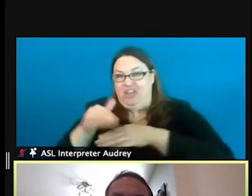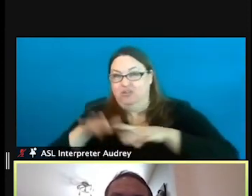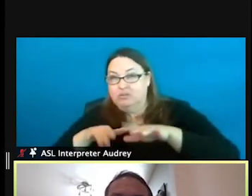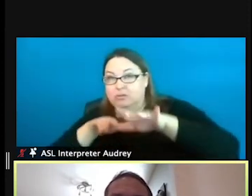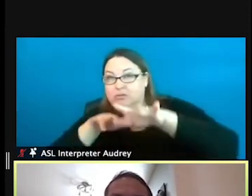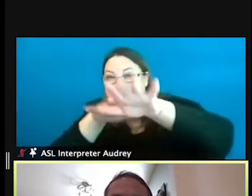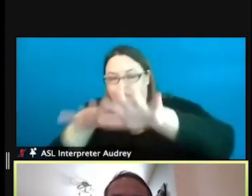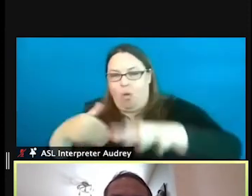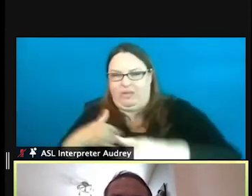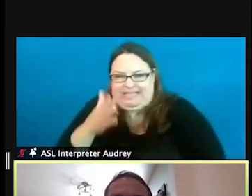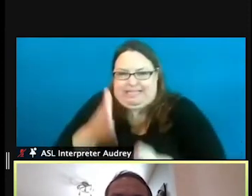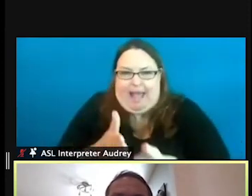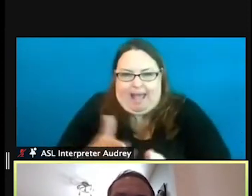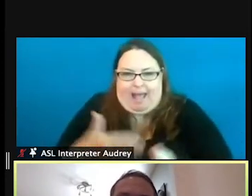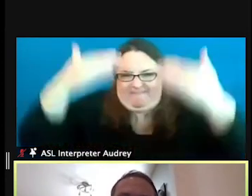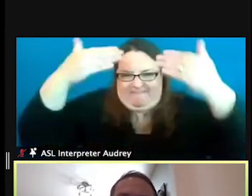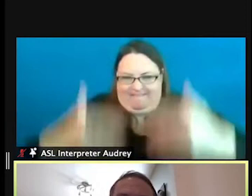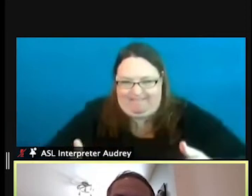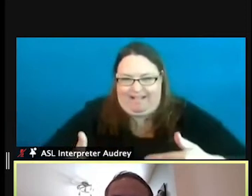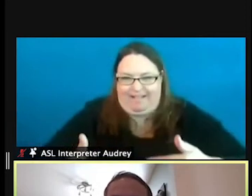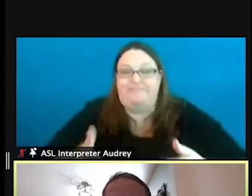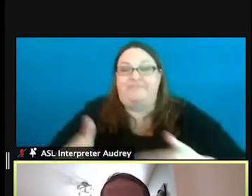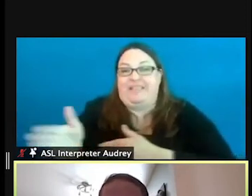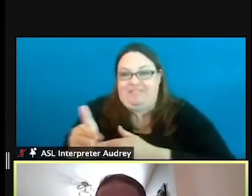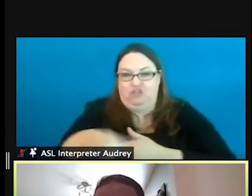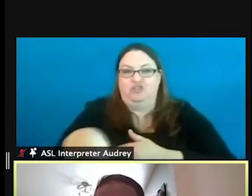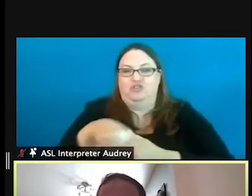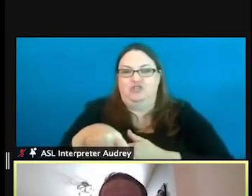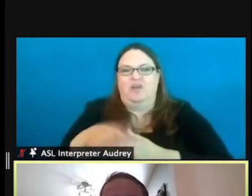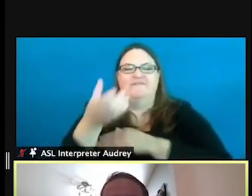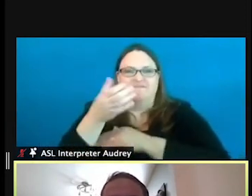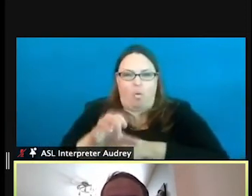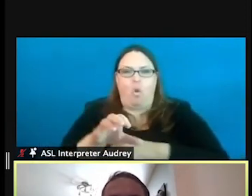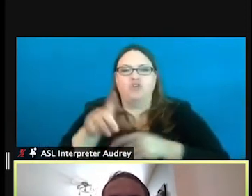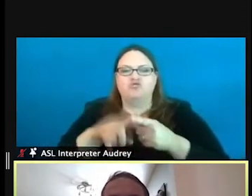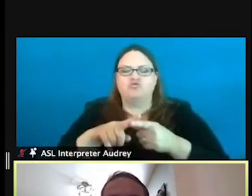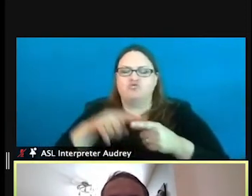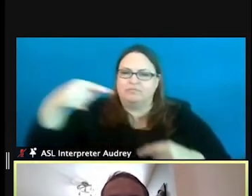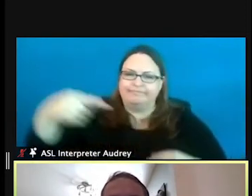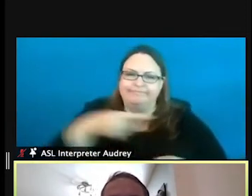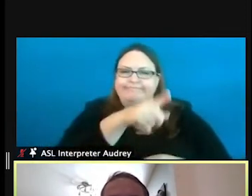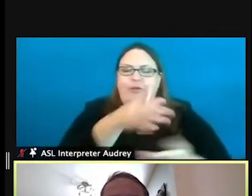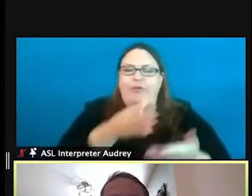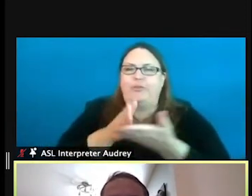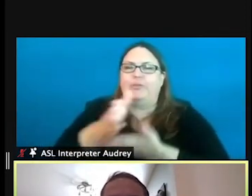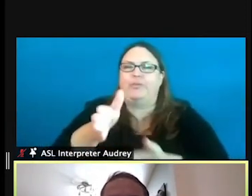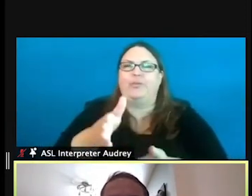you can see on the bottom right picture. And those fish then are kind of forced to go upstream into, through some fish ladders